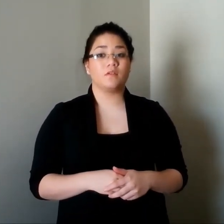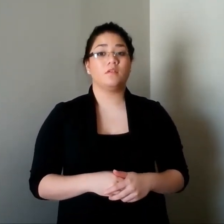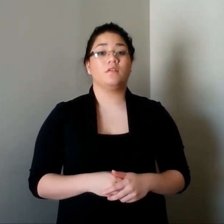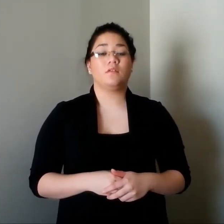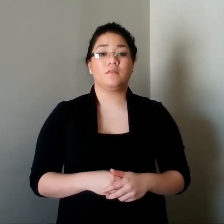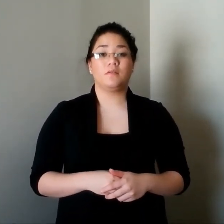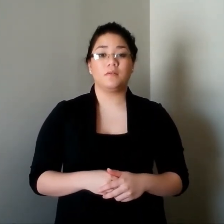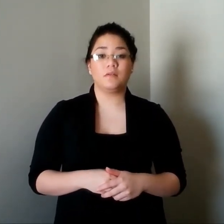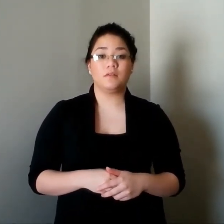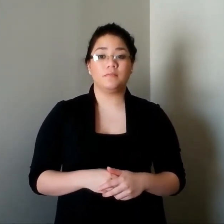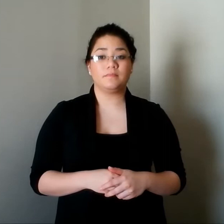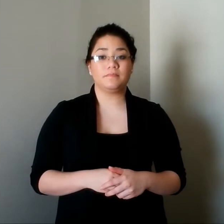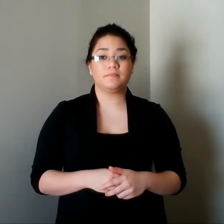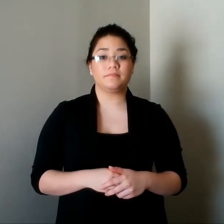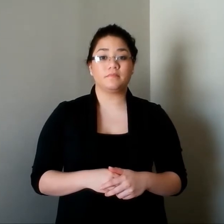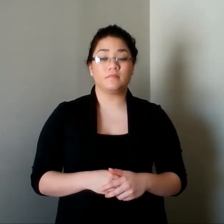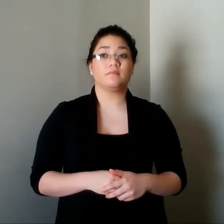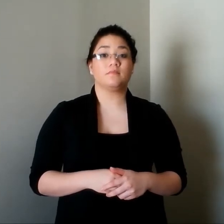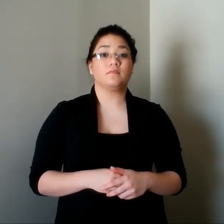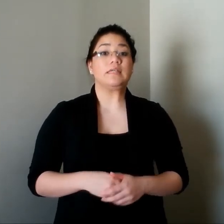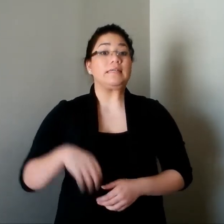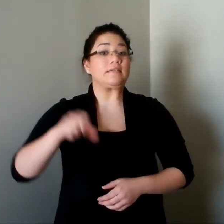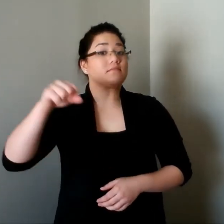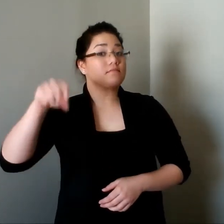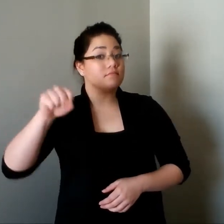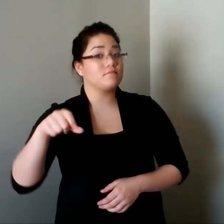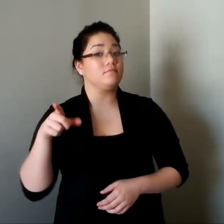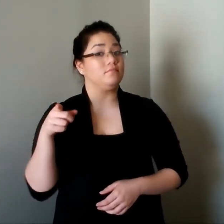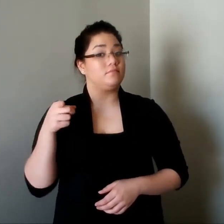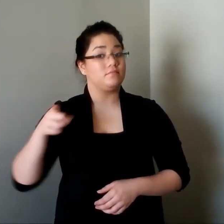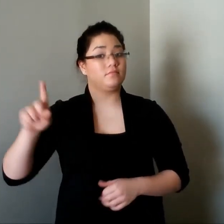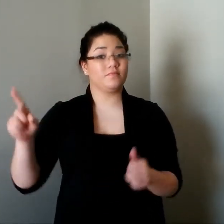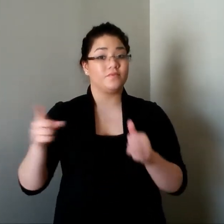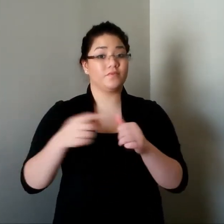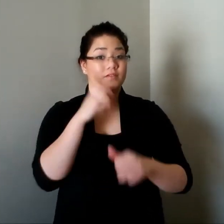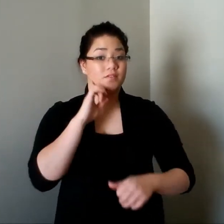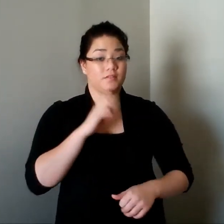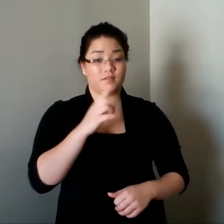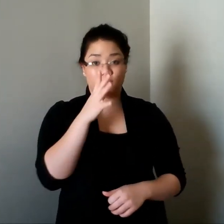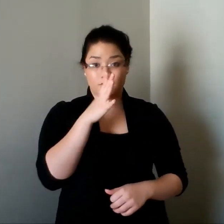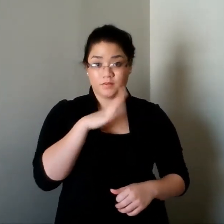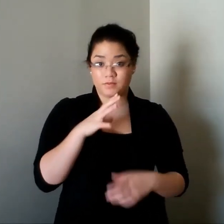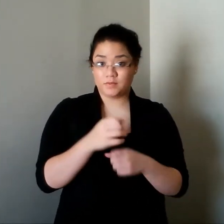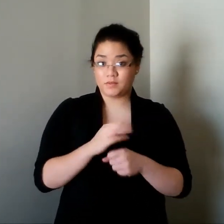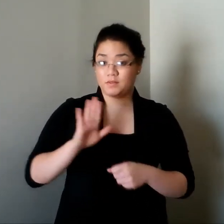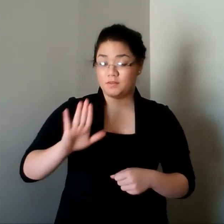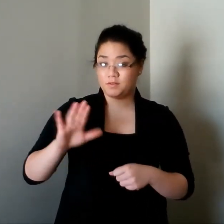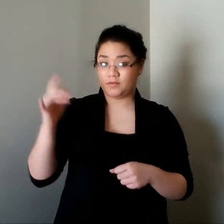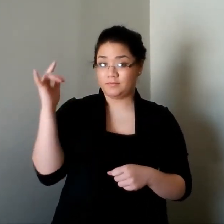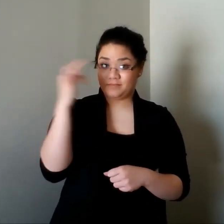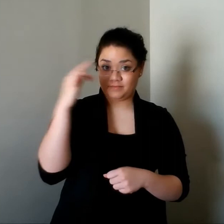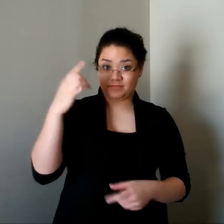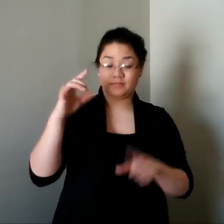regardless of her hearing. She is known not only for being the first